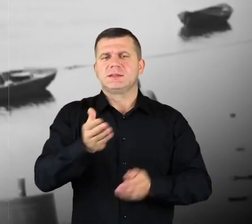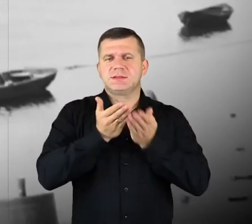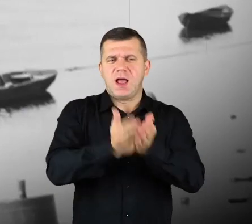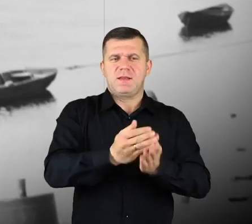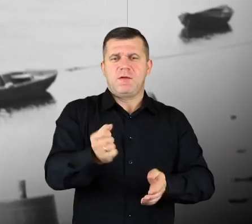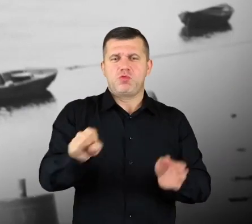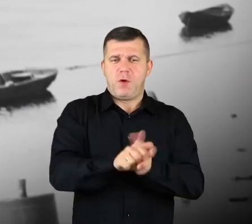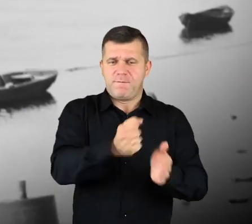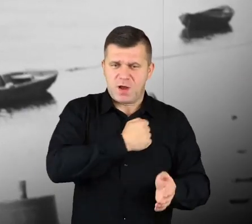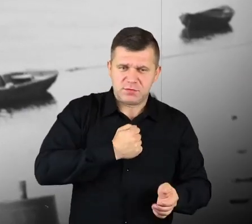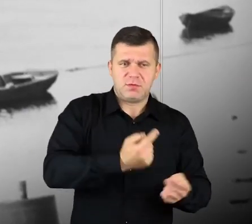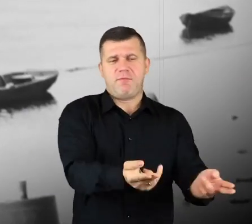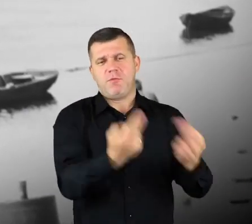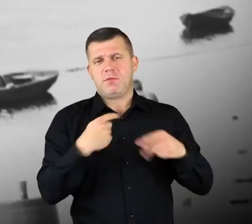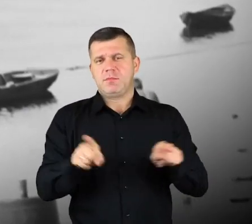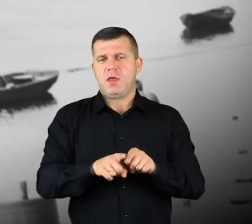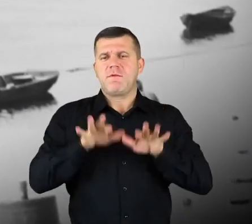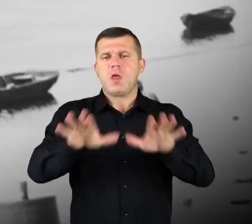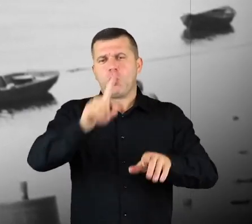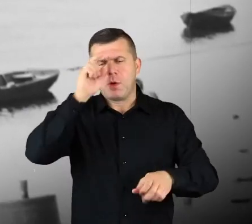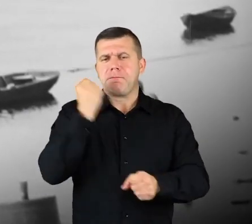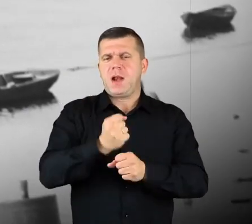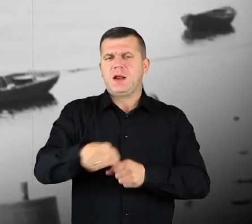I think most people here used to work on the river Vistula.